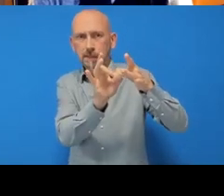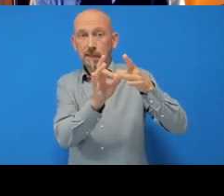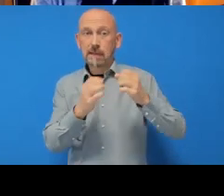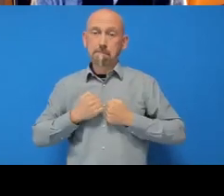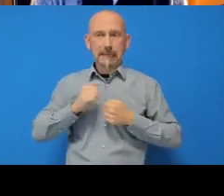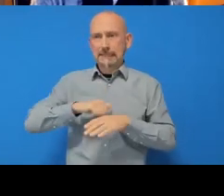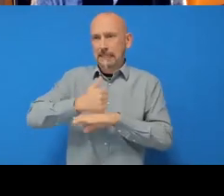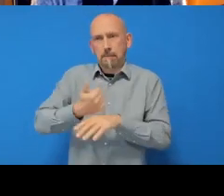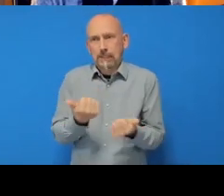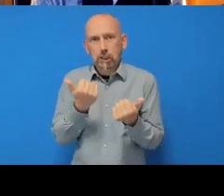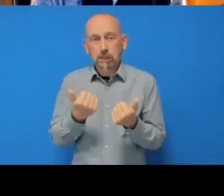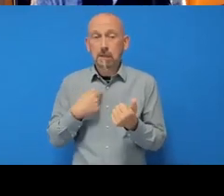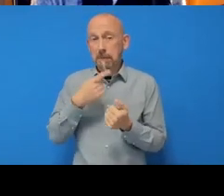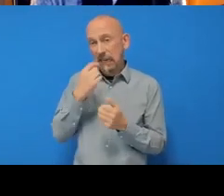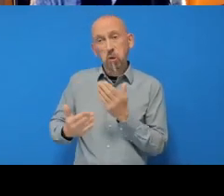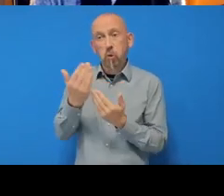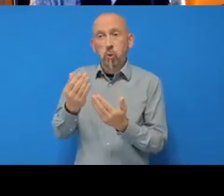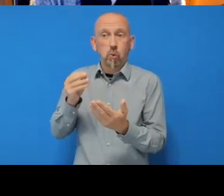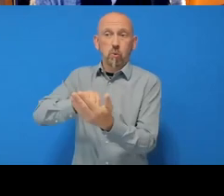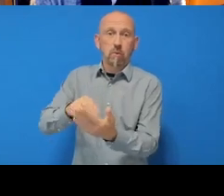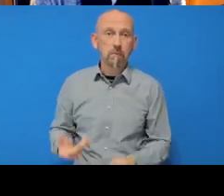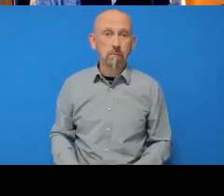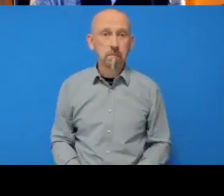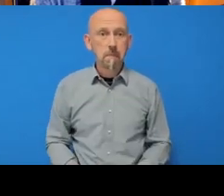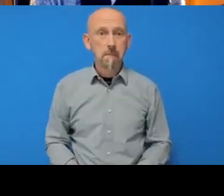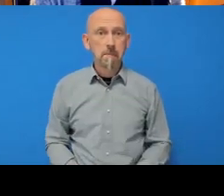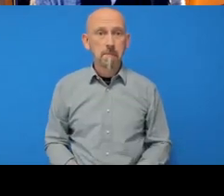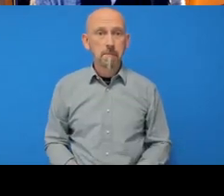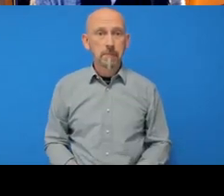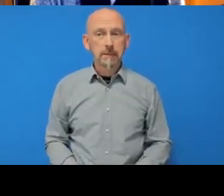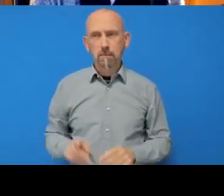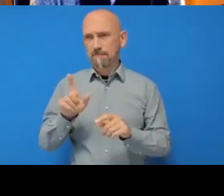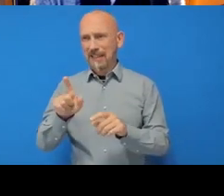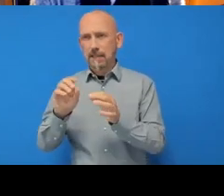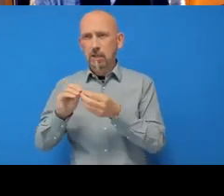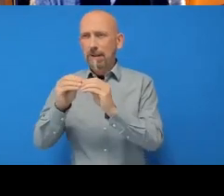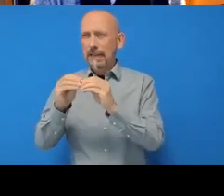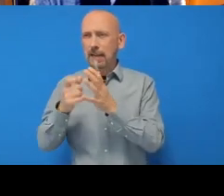overwrite it to show you. So I click ‘Create RSA key’